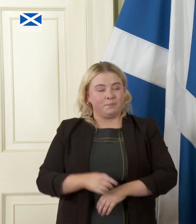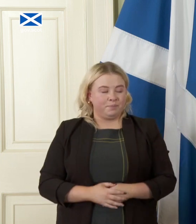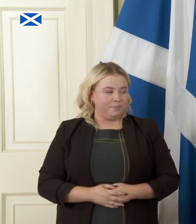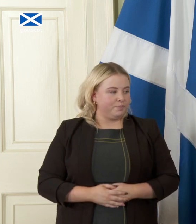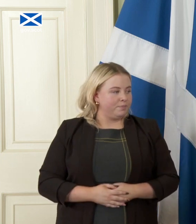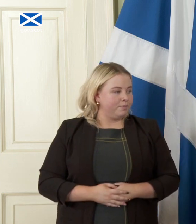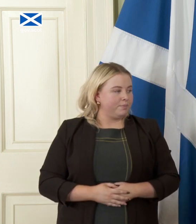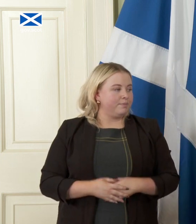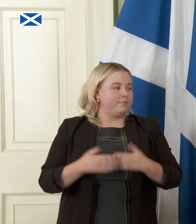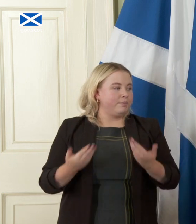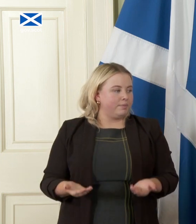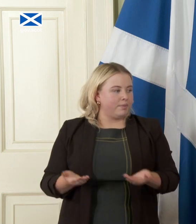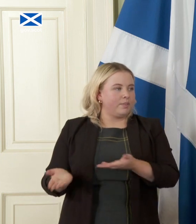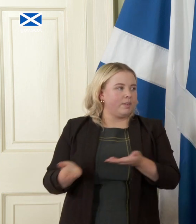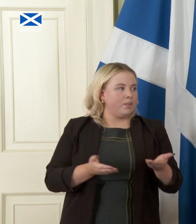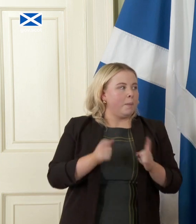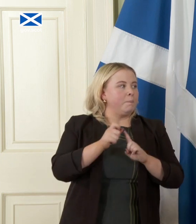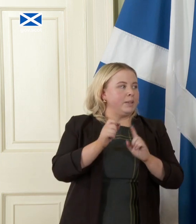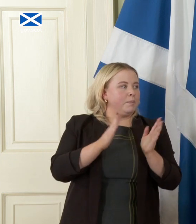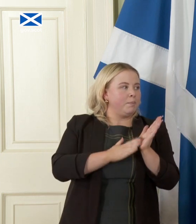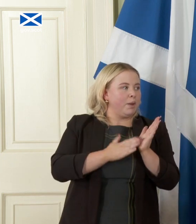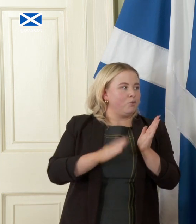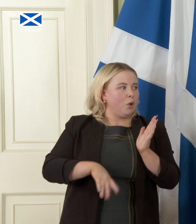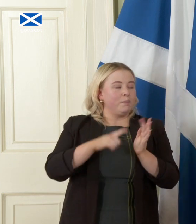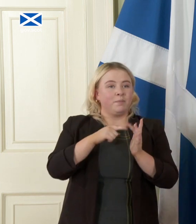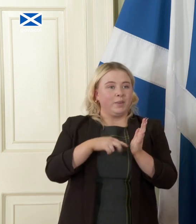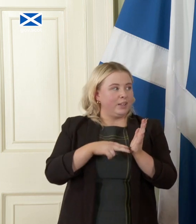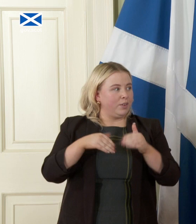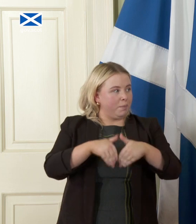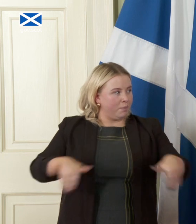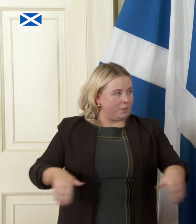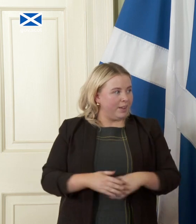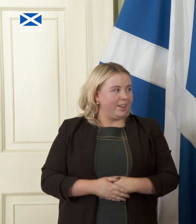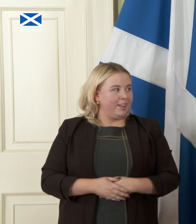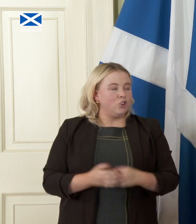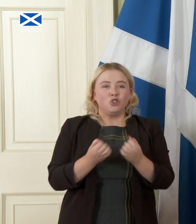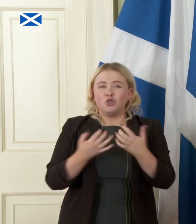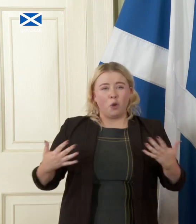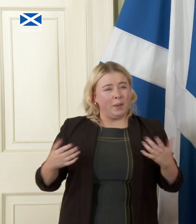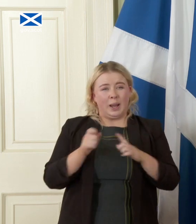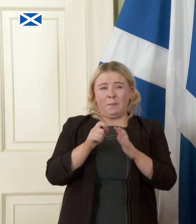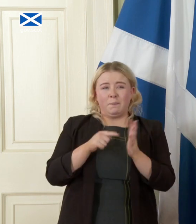And now Peter McMahon from ITV Border you never get too many Peters First Minister well I